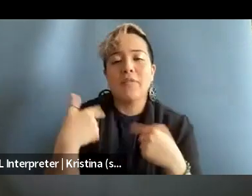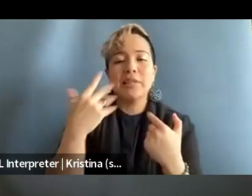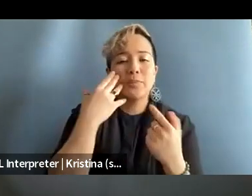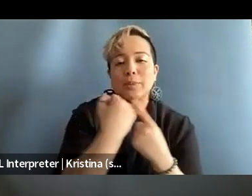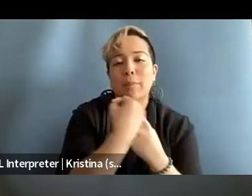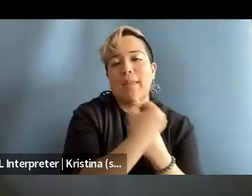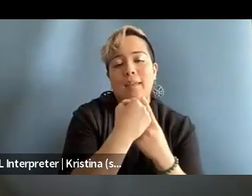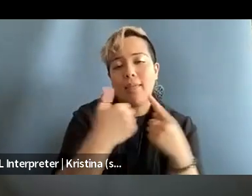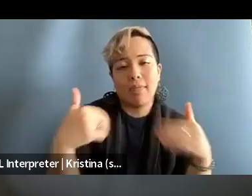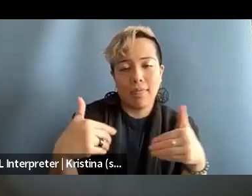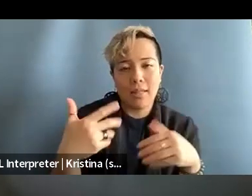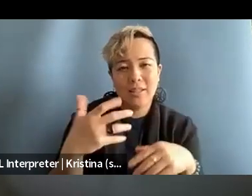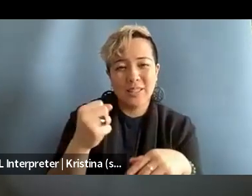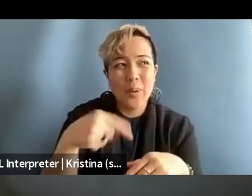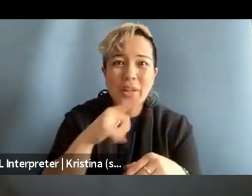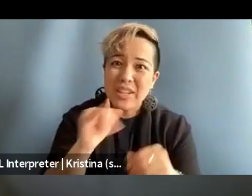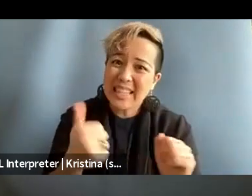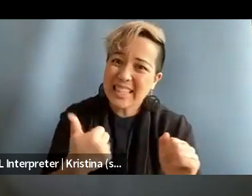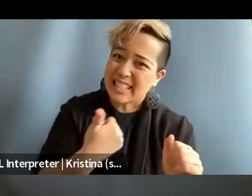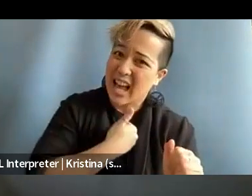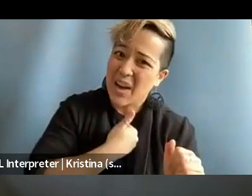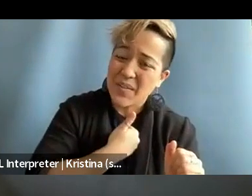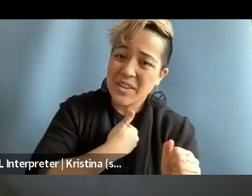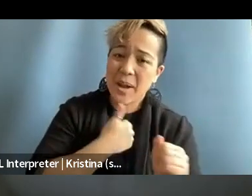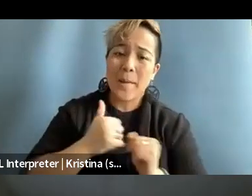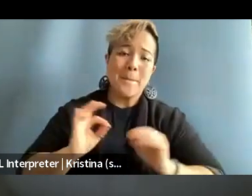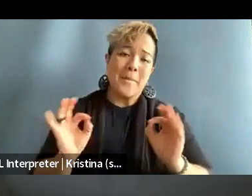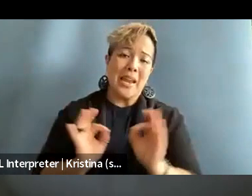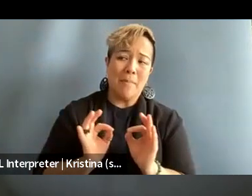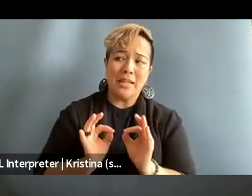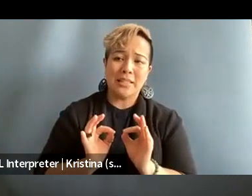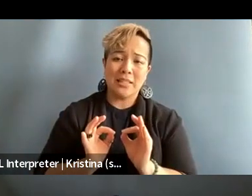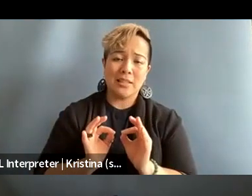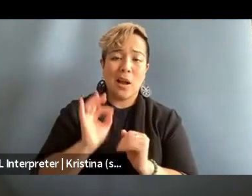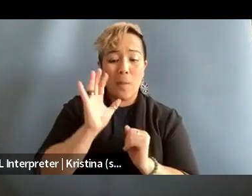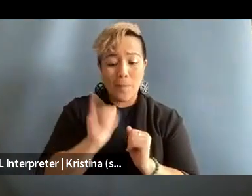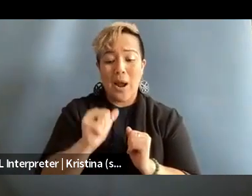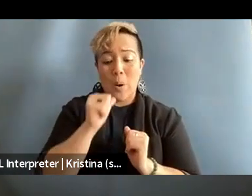And so there's even a self minimizing by women journalists in countries